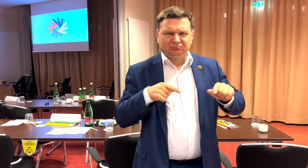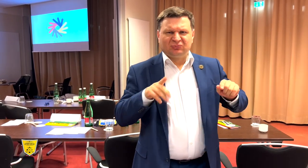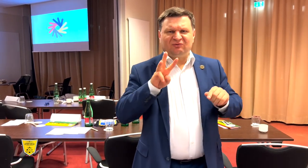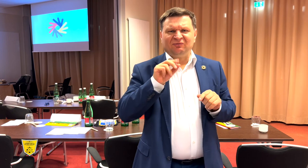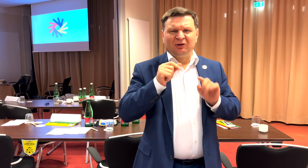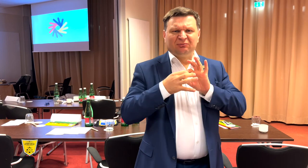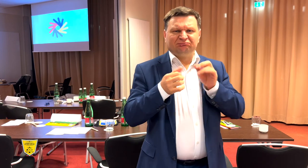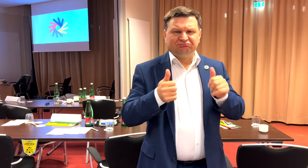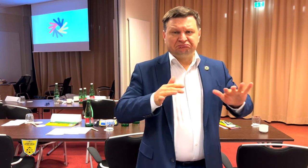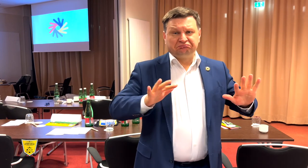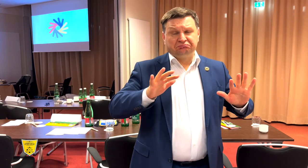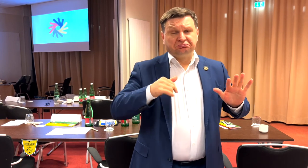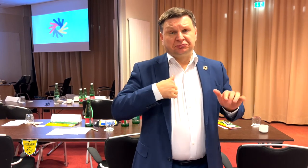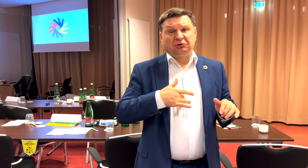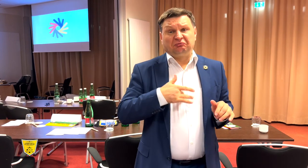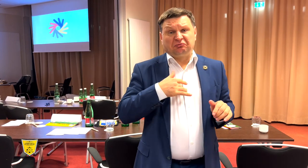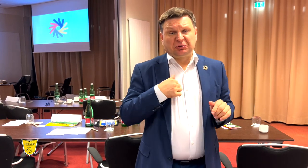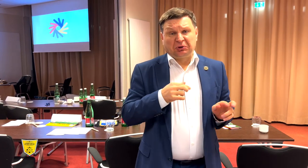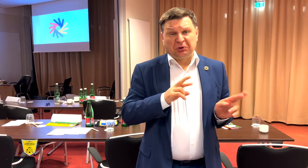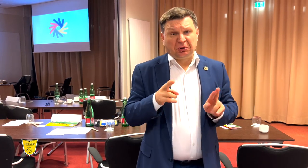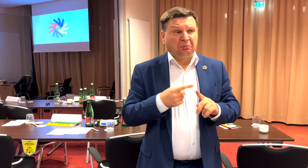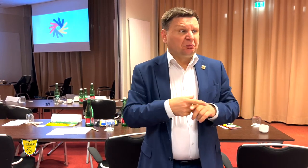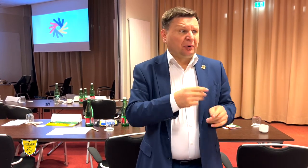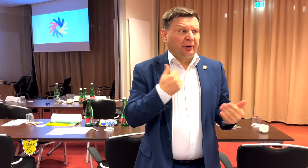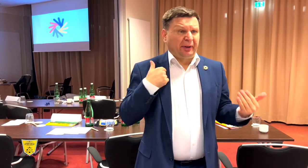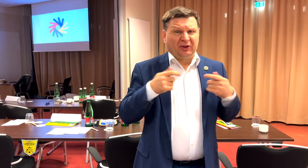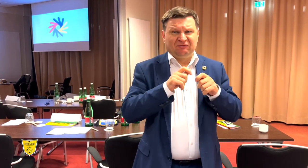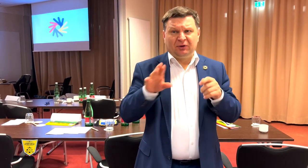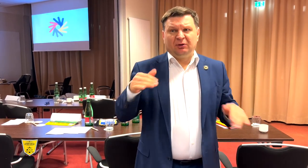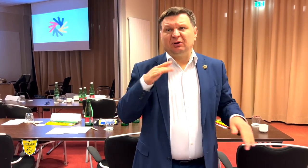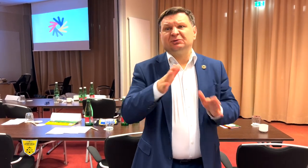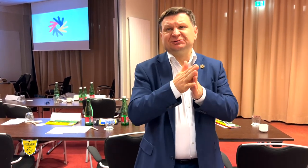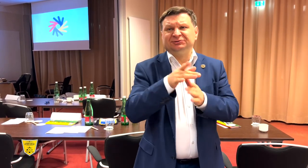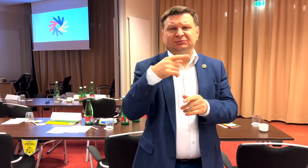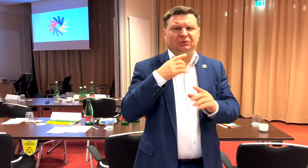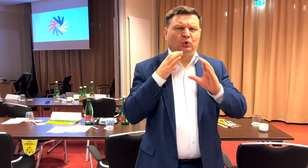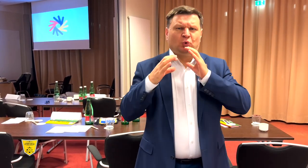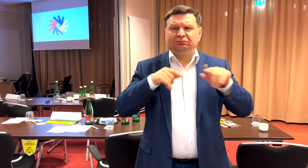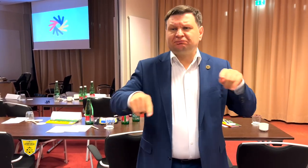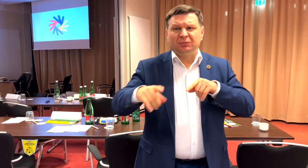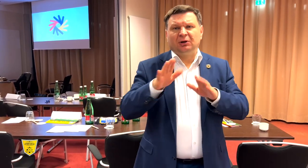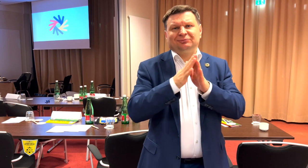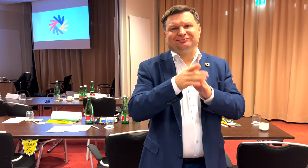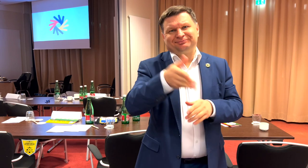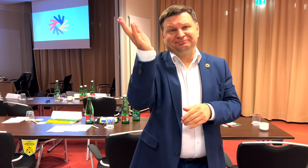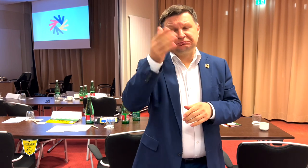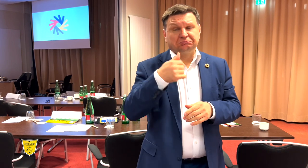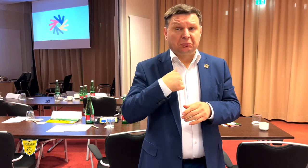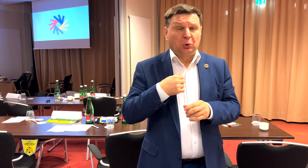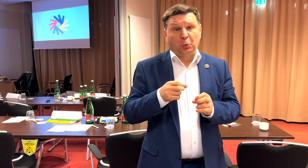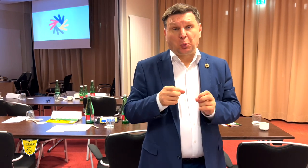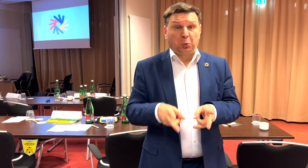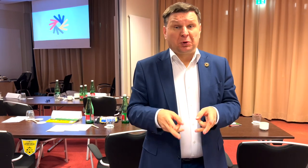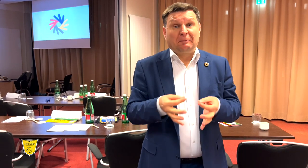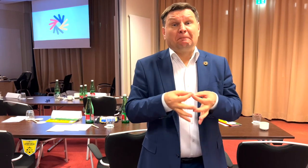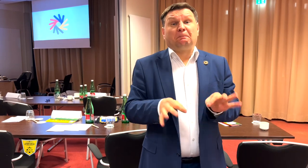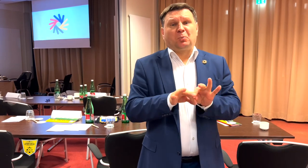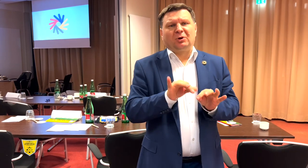Not only that, some of the countries encouraged me to nominate myself. I obliged and most importantly,